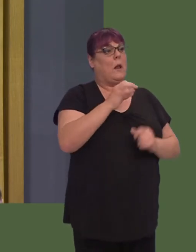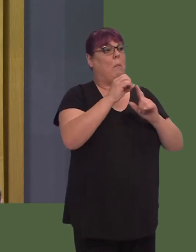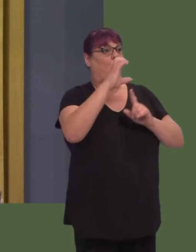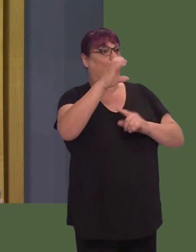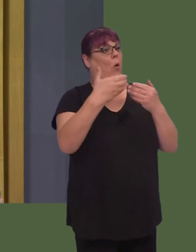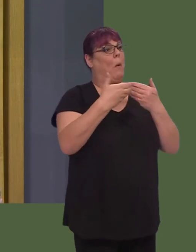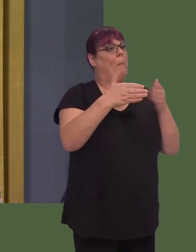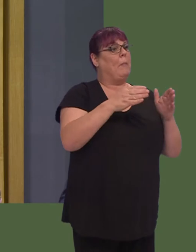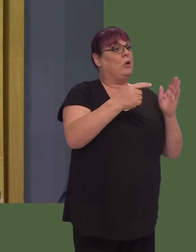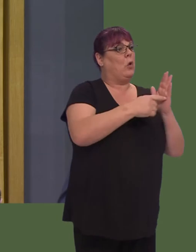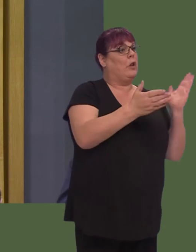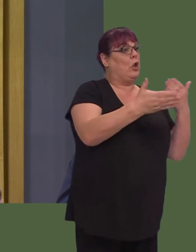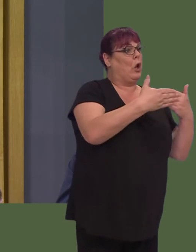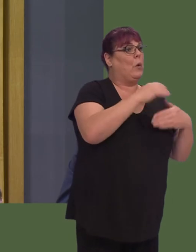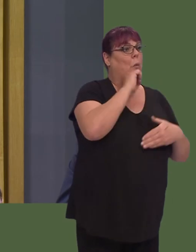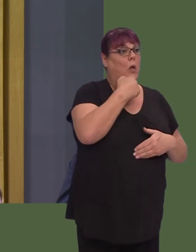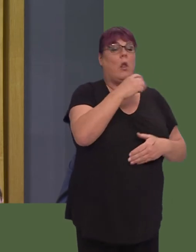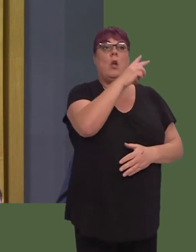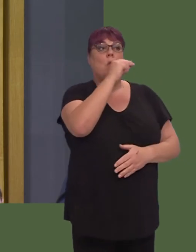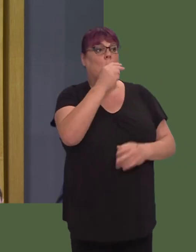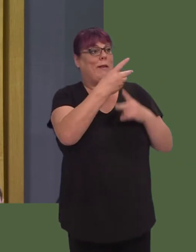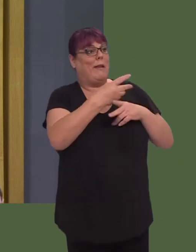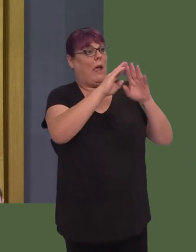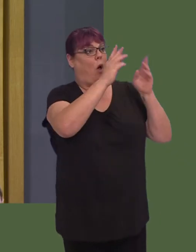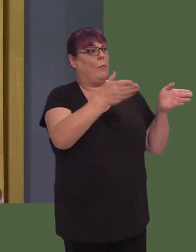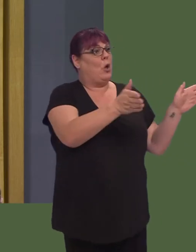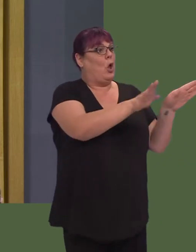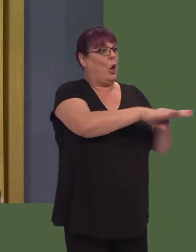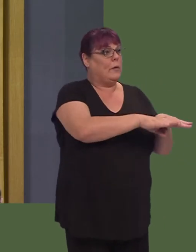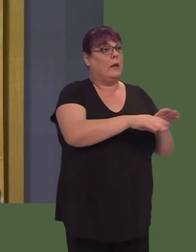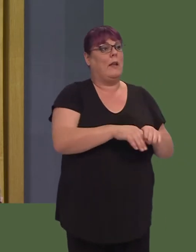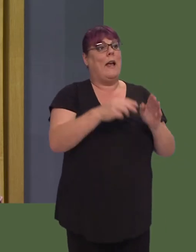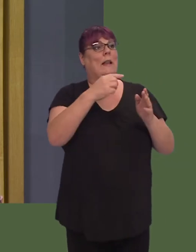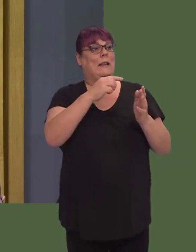are closing care homes, and Neath Port Talbot are at breaking point because of the cuts.